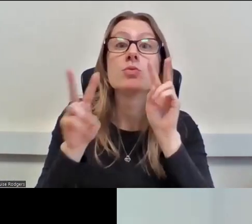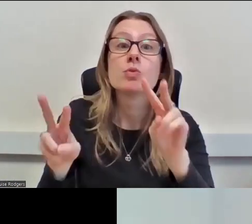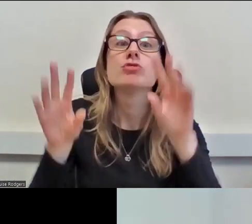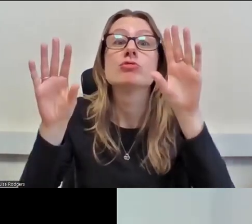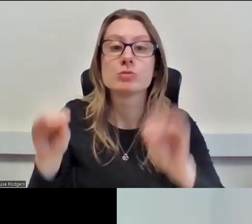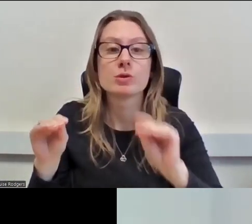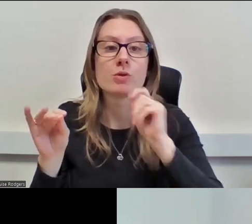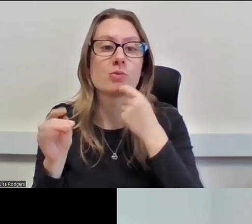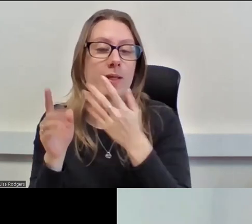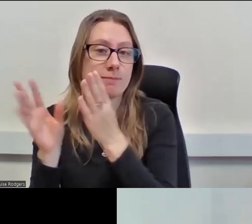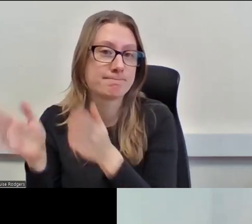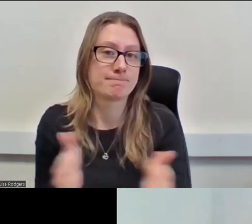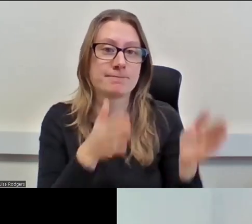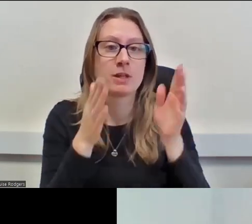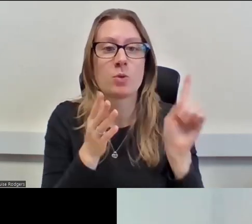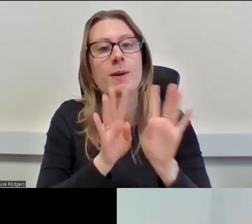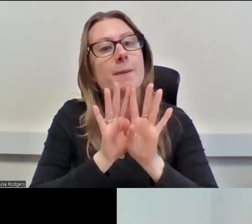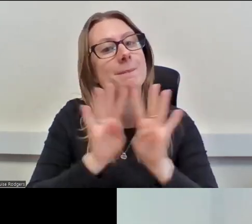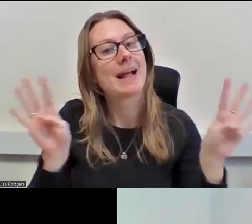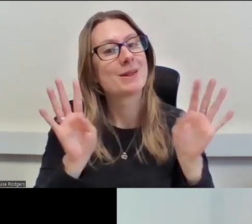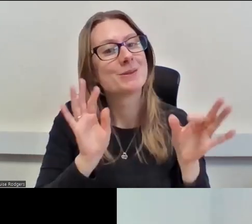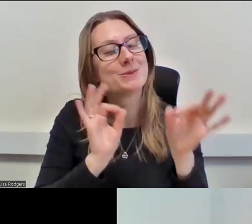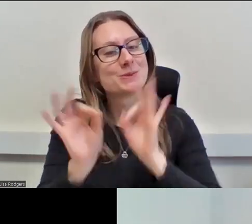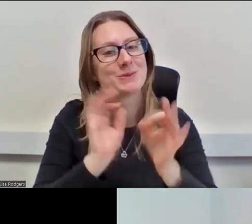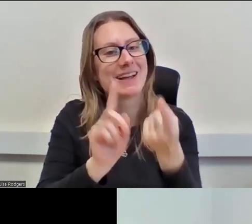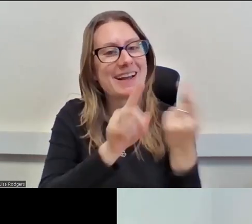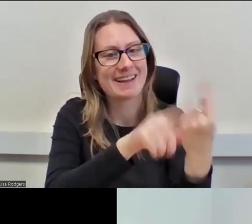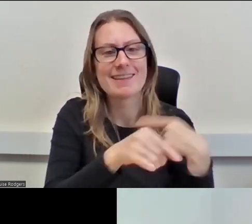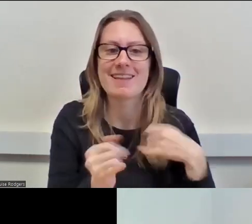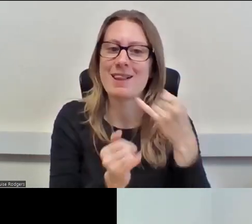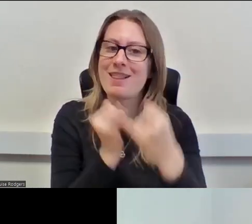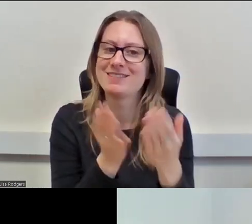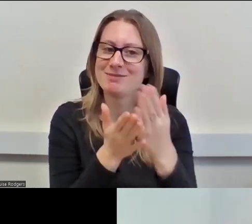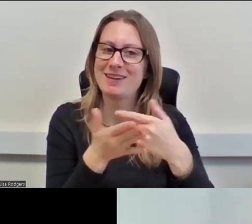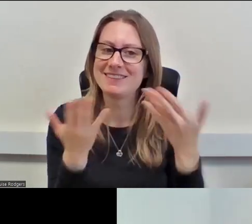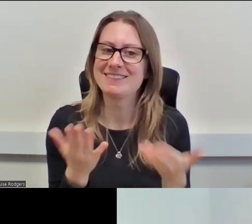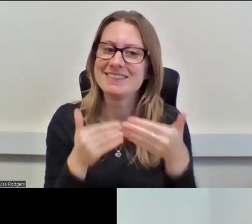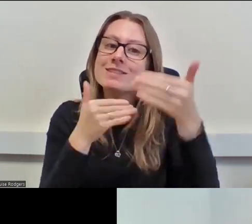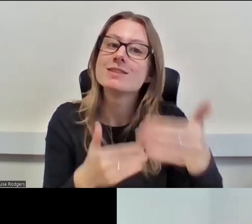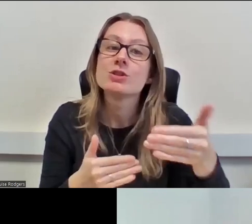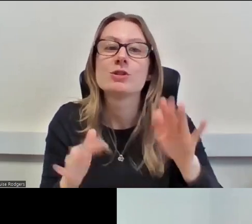into our panel Q&A, which is the last part of today's session, so think on around any